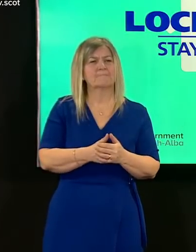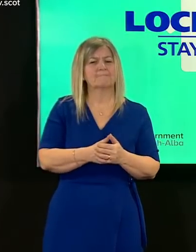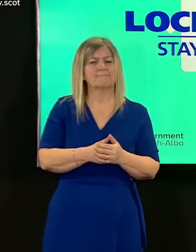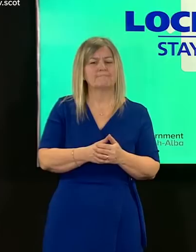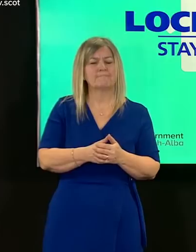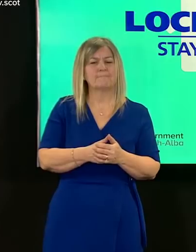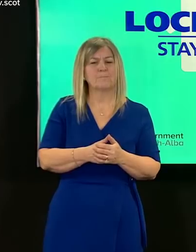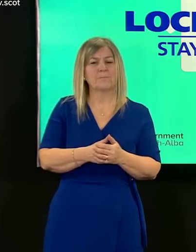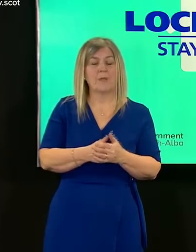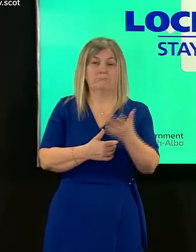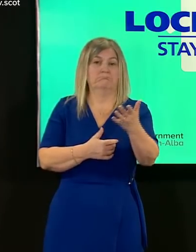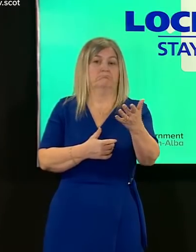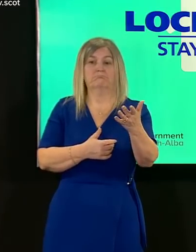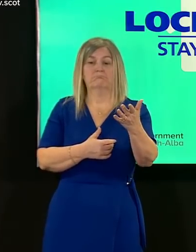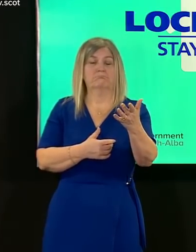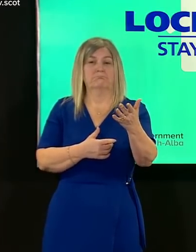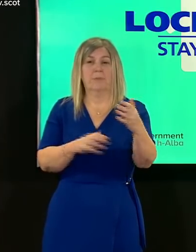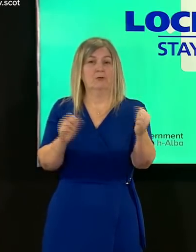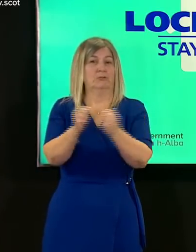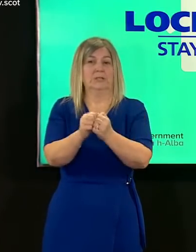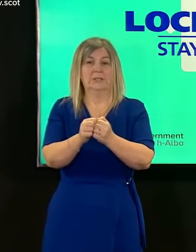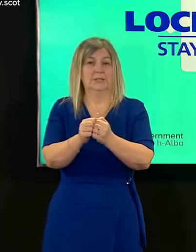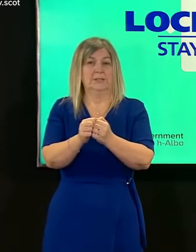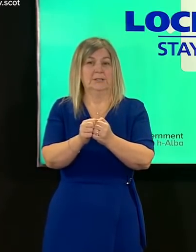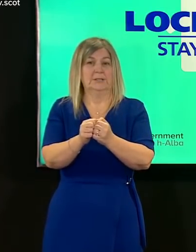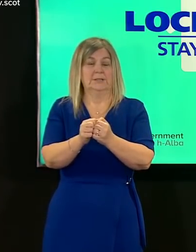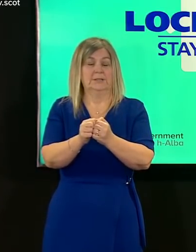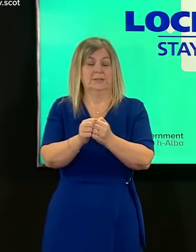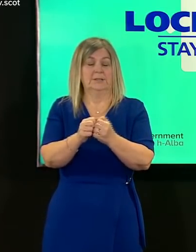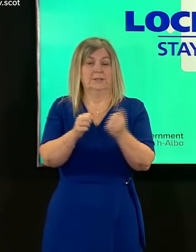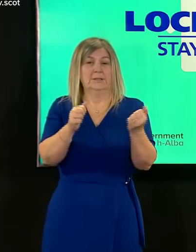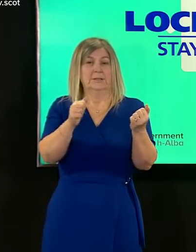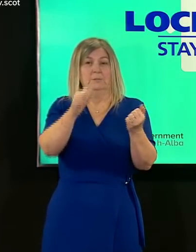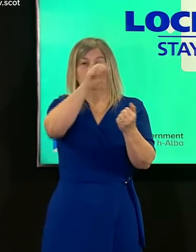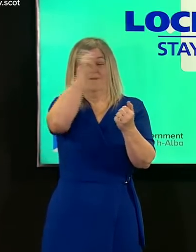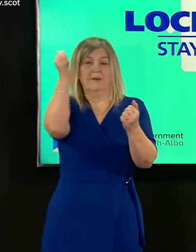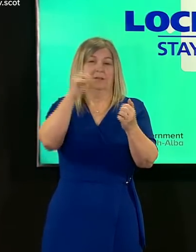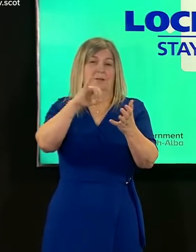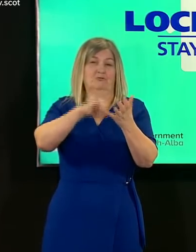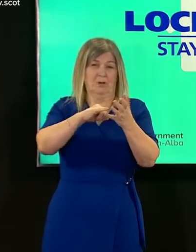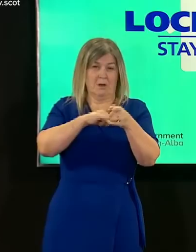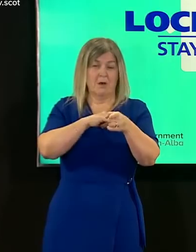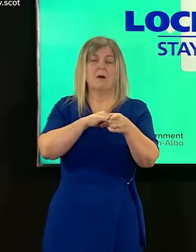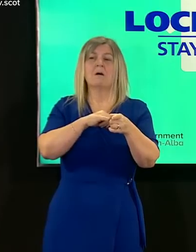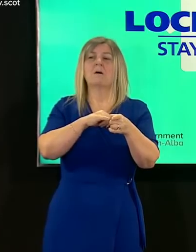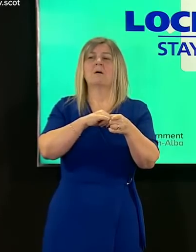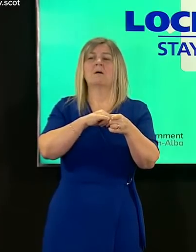i completely agree with um professor sridhar and that's why this government has